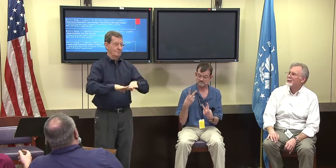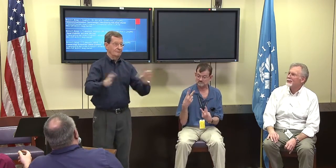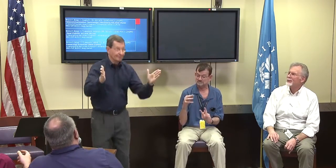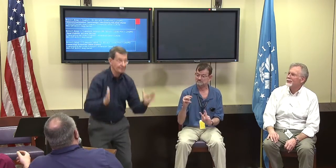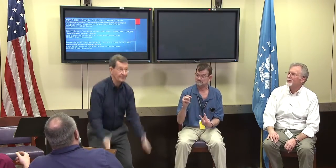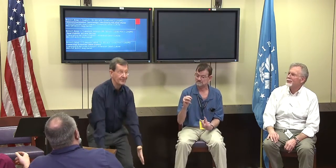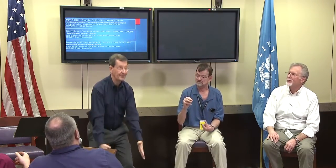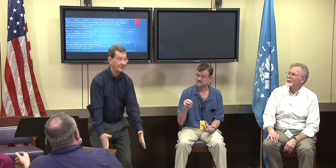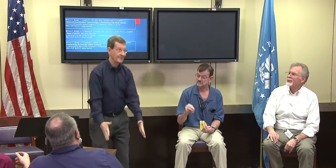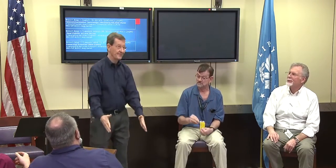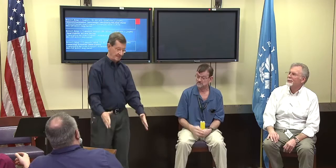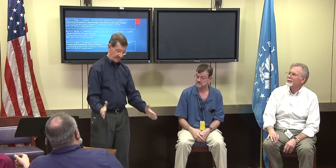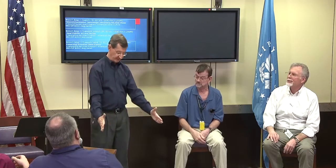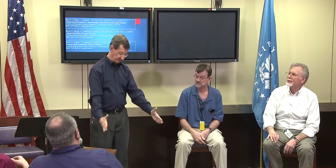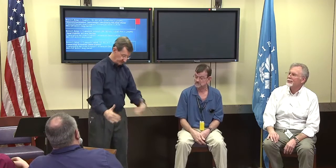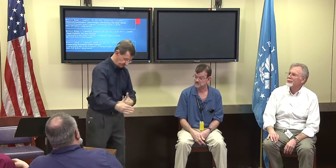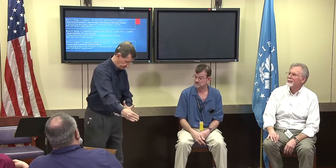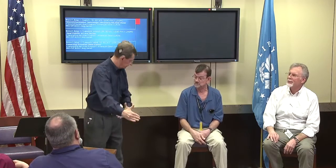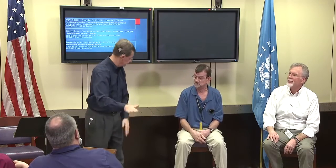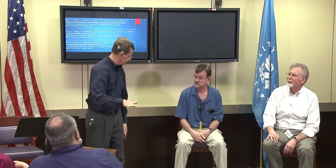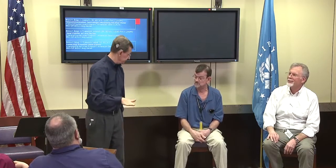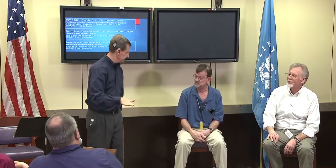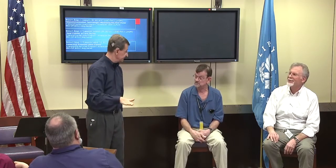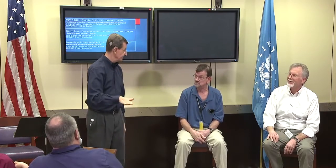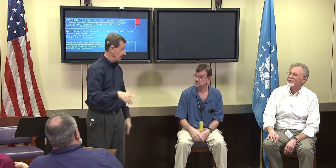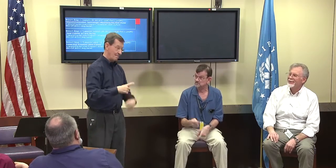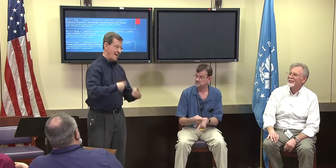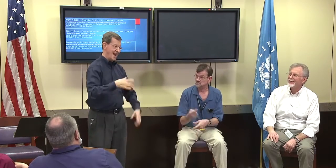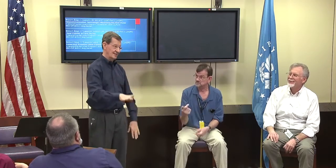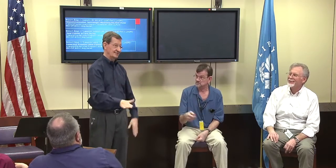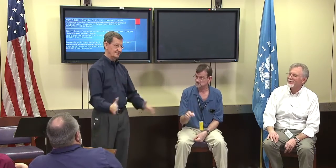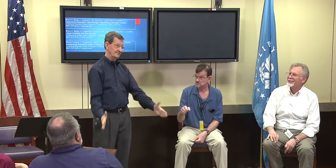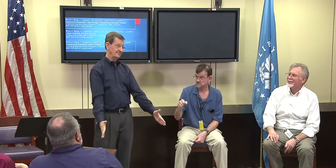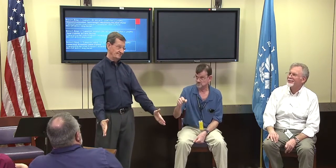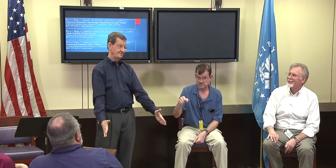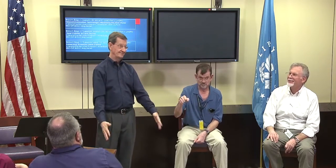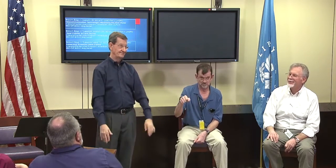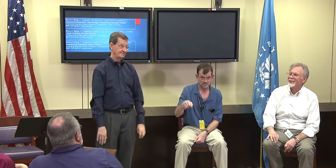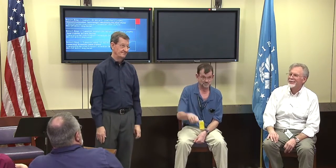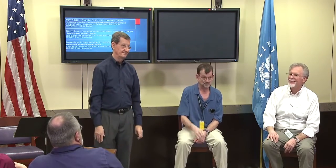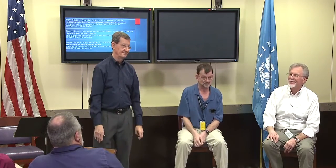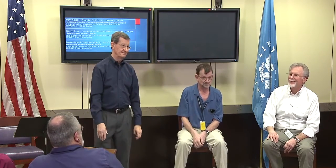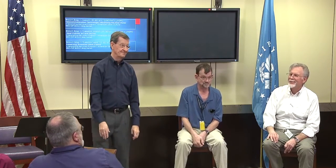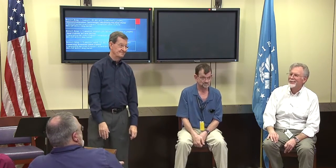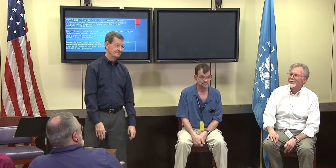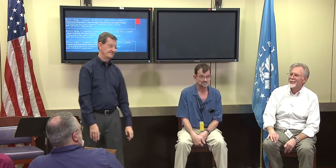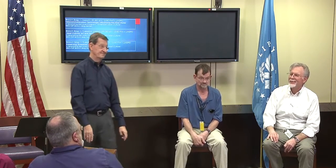but mine was a full floor model, that's the one that I remember.